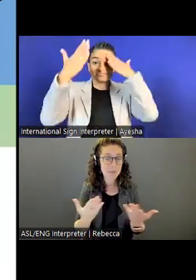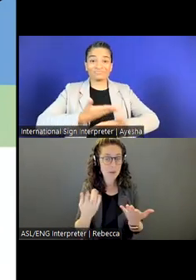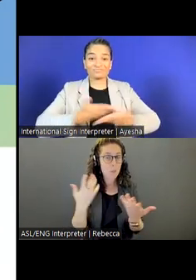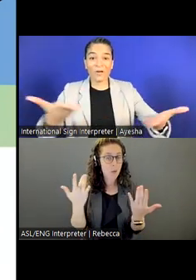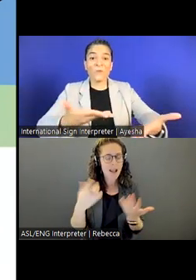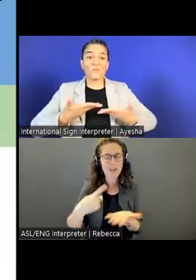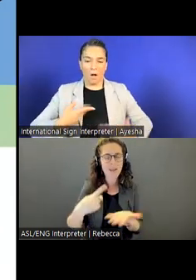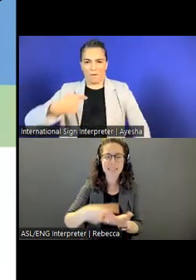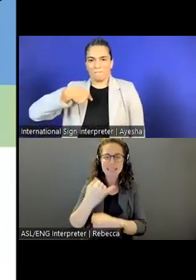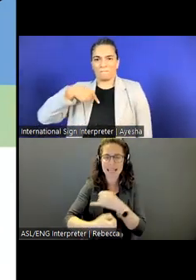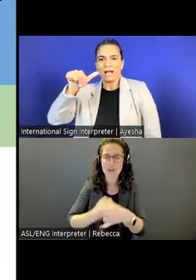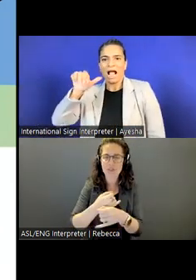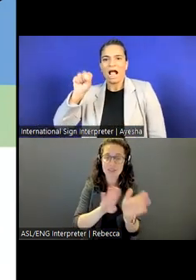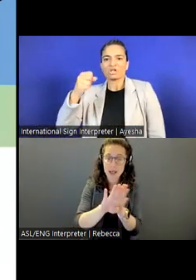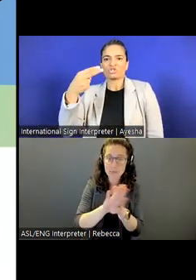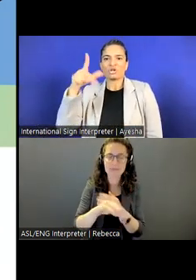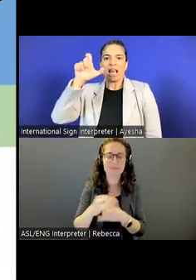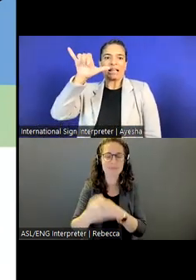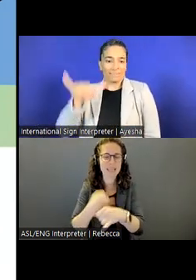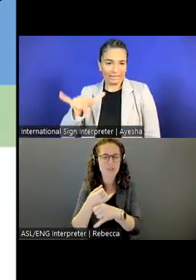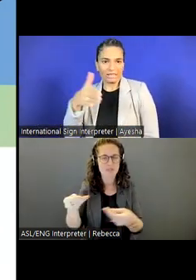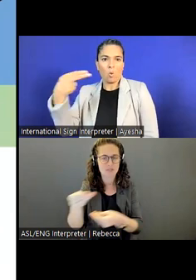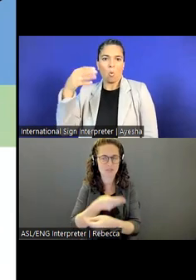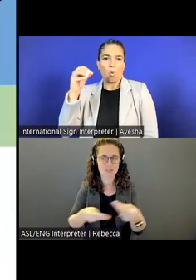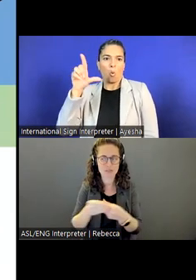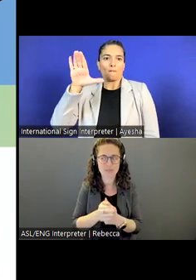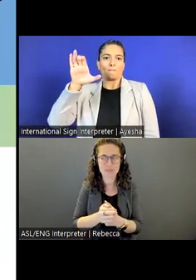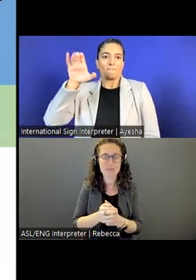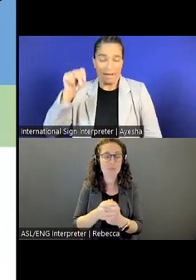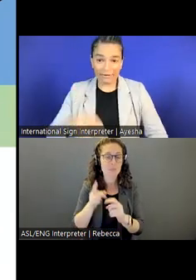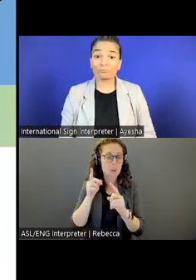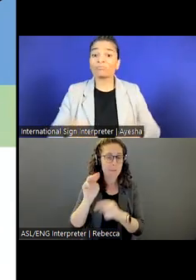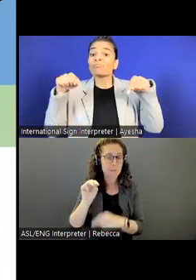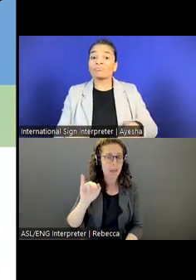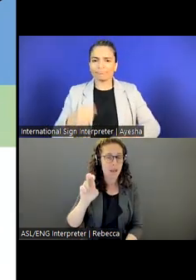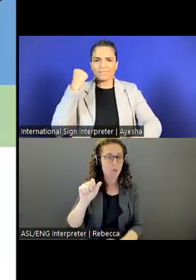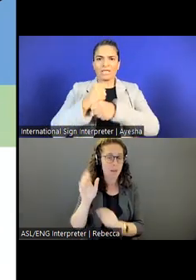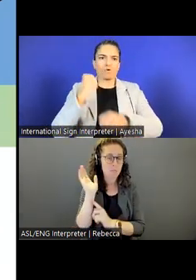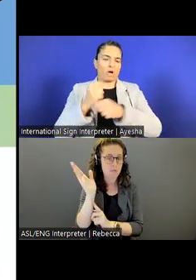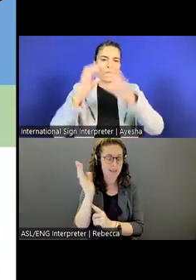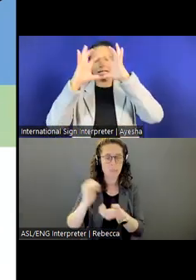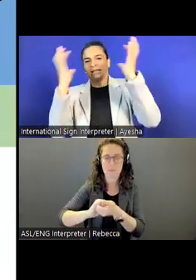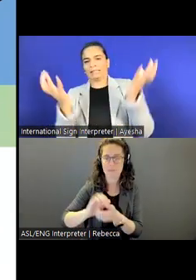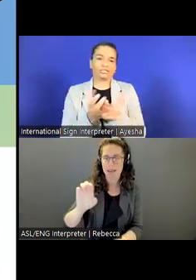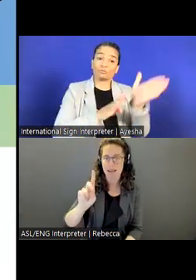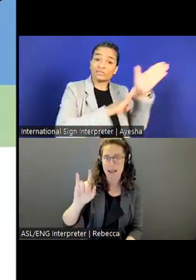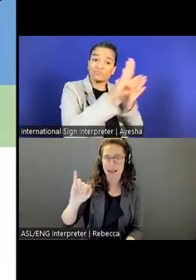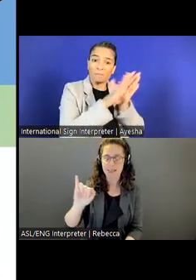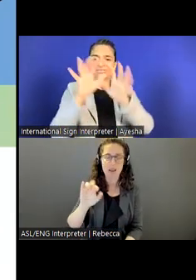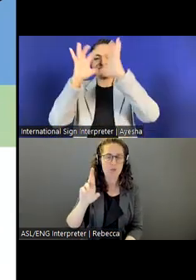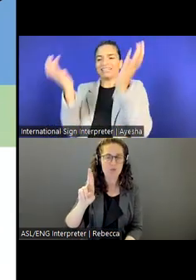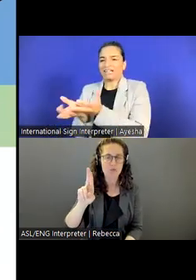A virtual career fair for people with disabilities presented by MIUSA.